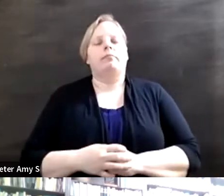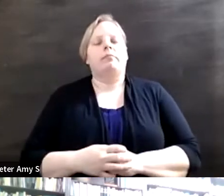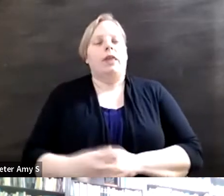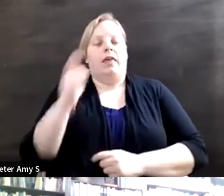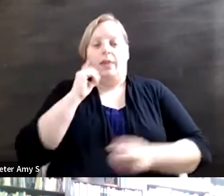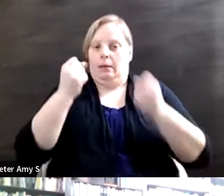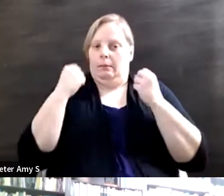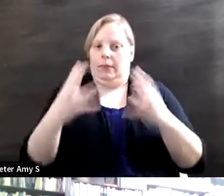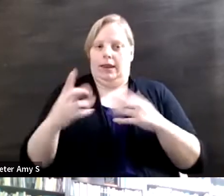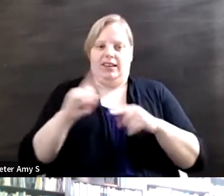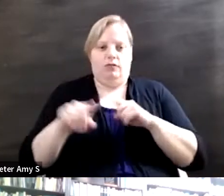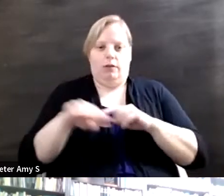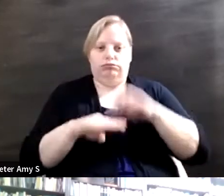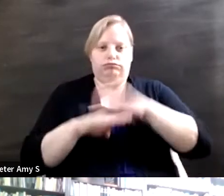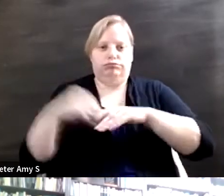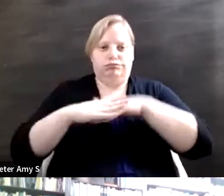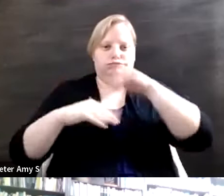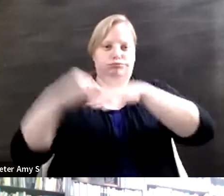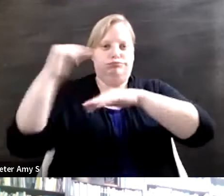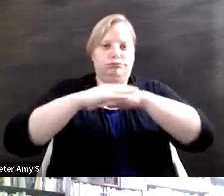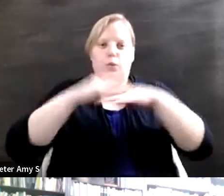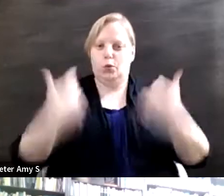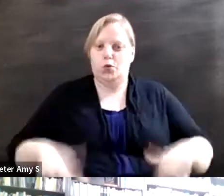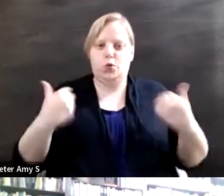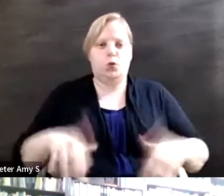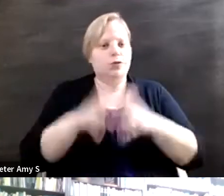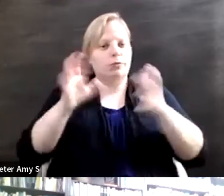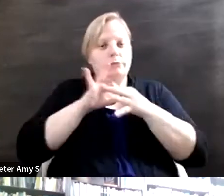that onion as there are in so much so much of this conversation right because we talk about